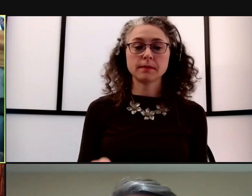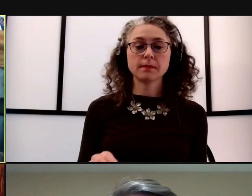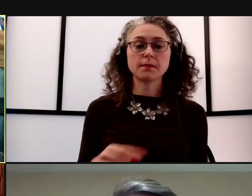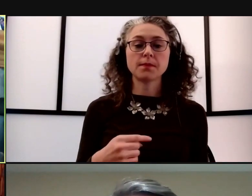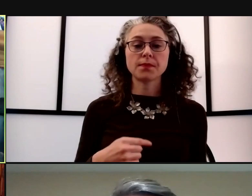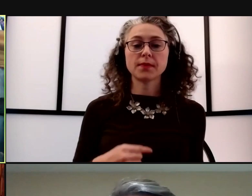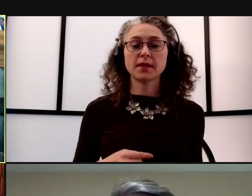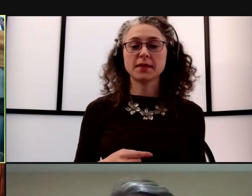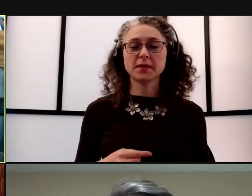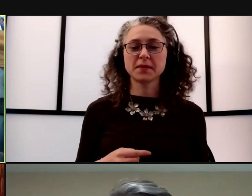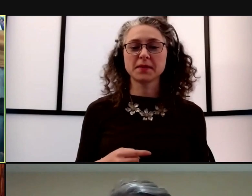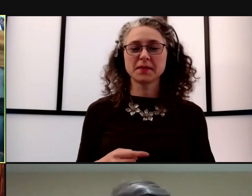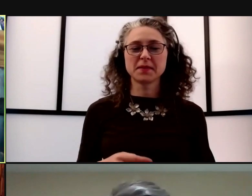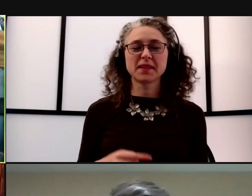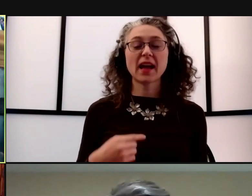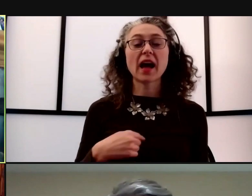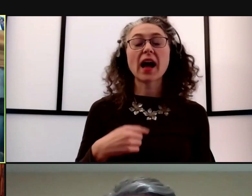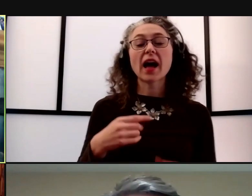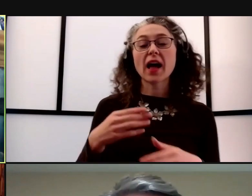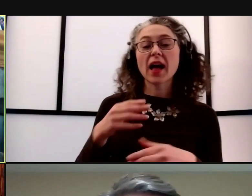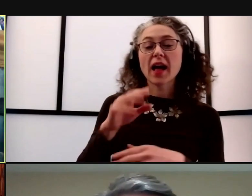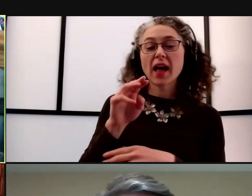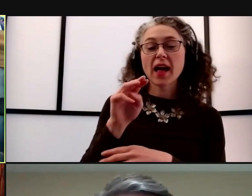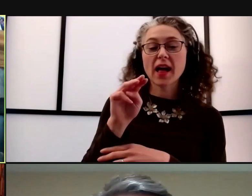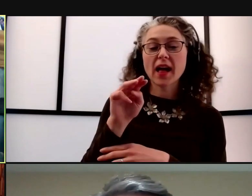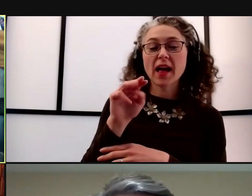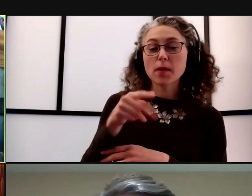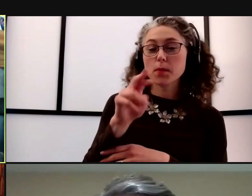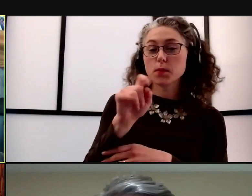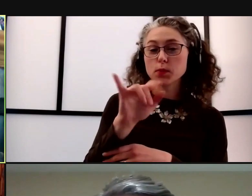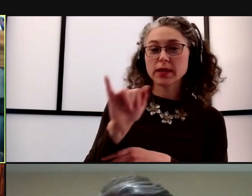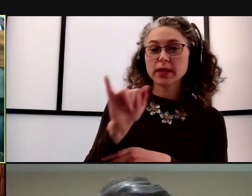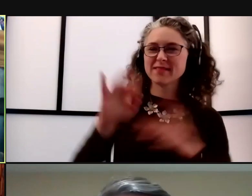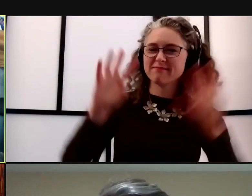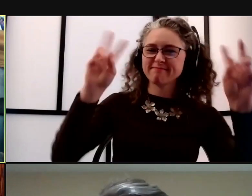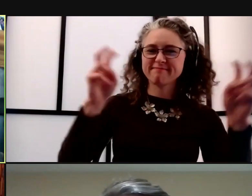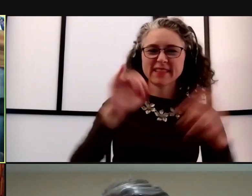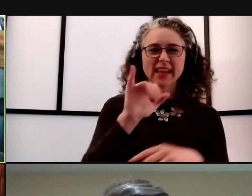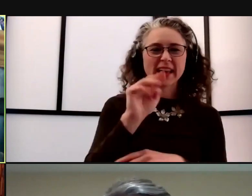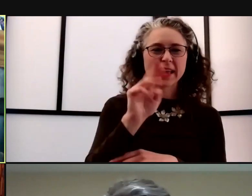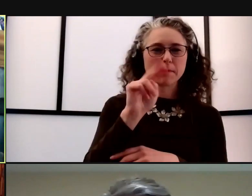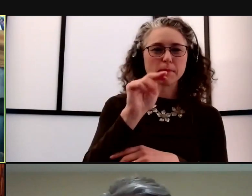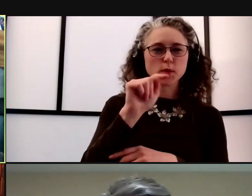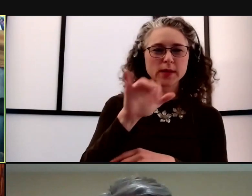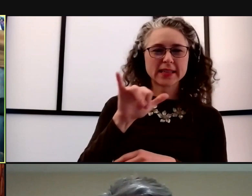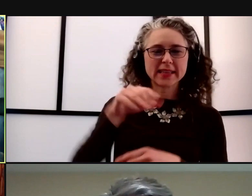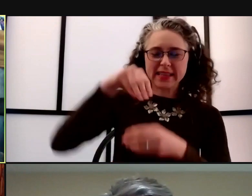on the immunity in the M community and give it back to our favorite immunologist.